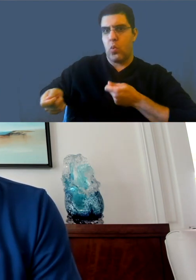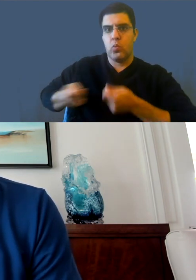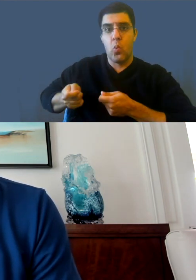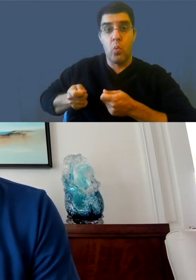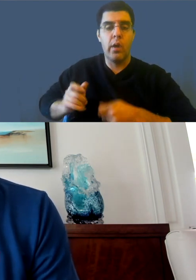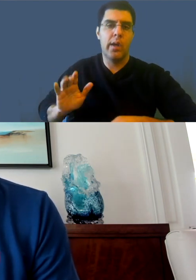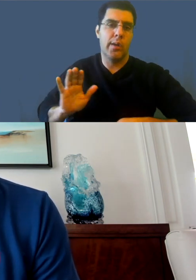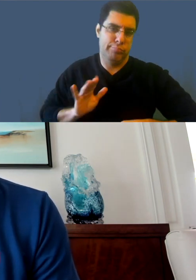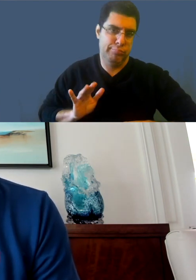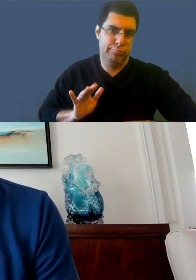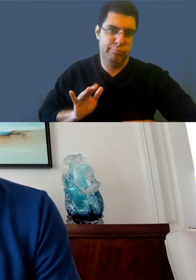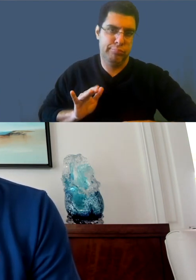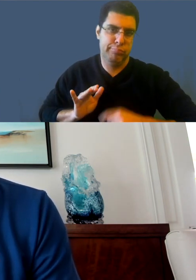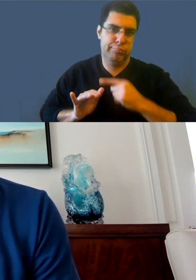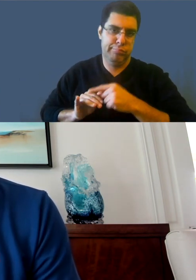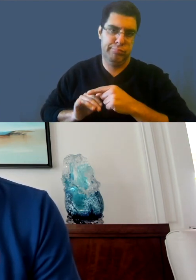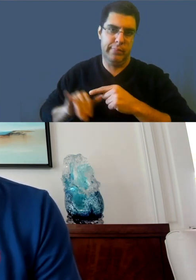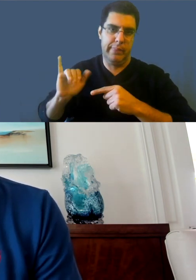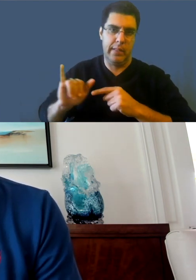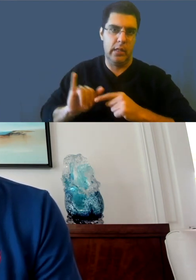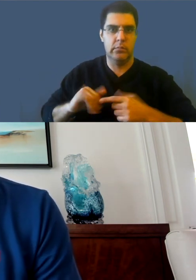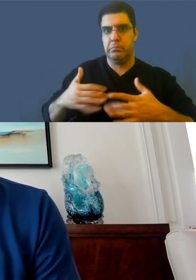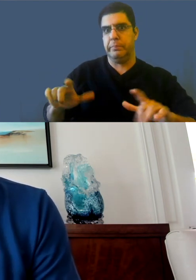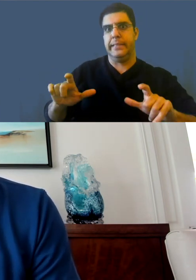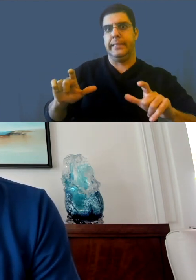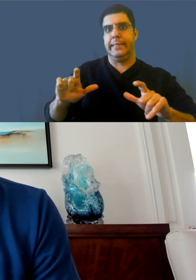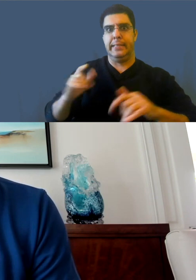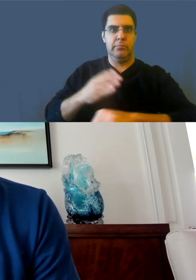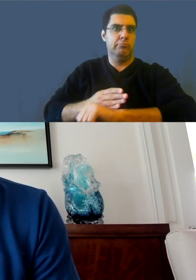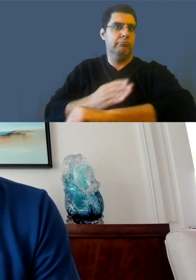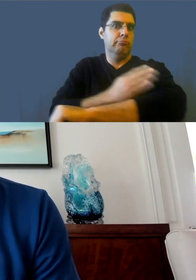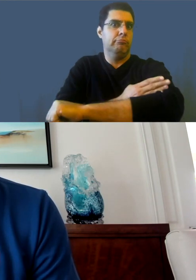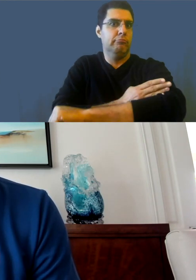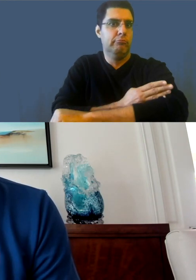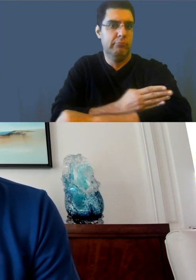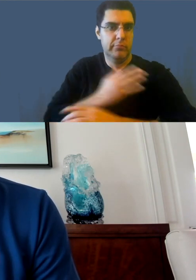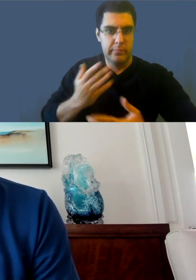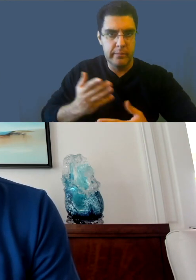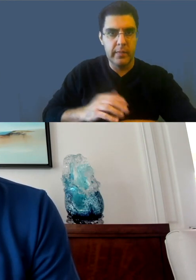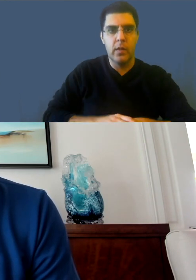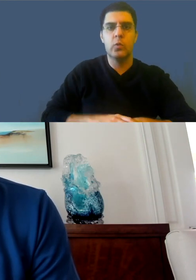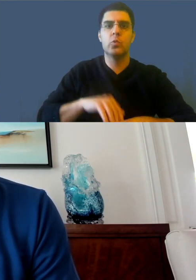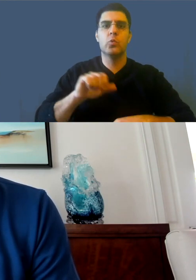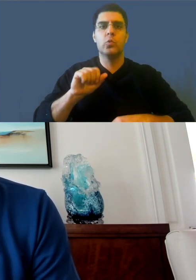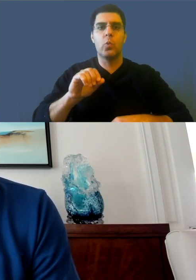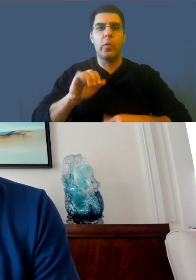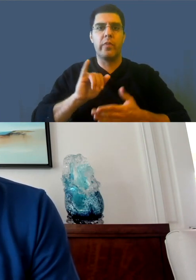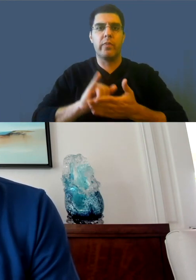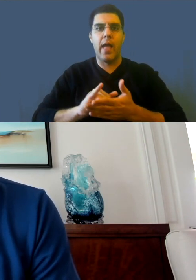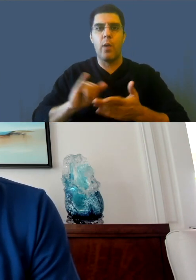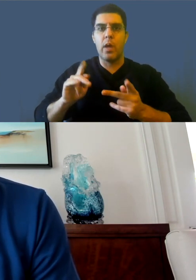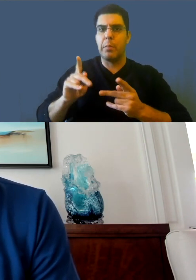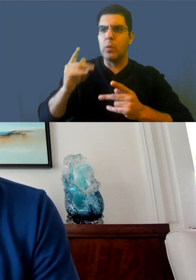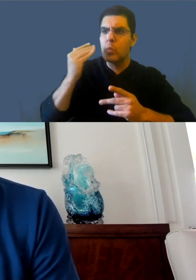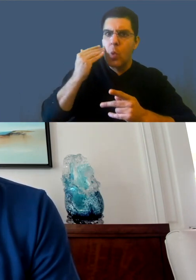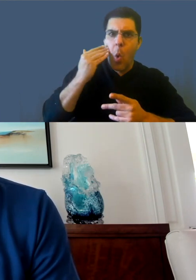to other people in the community, but they trust. And so there is that issue of the creator